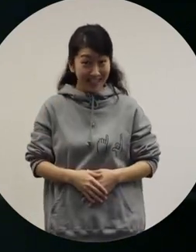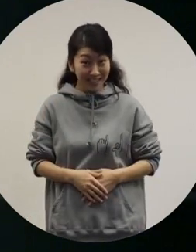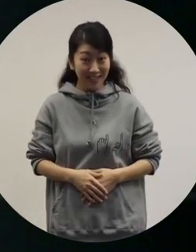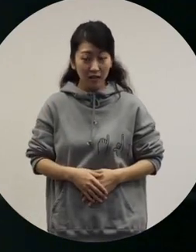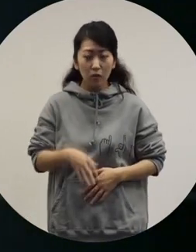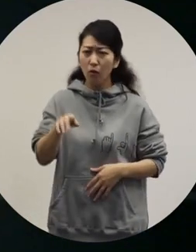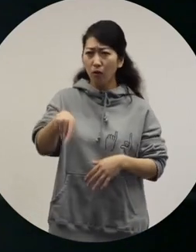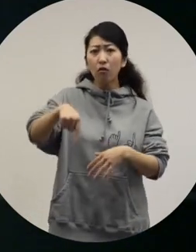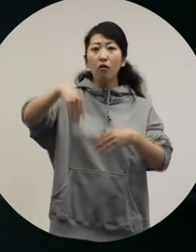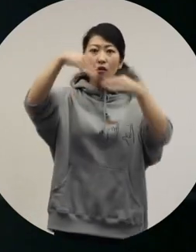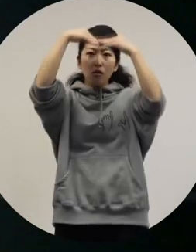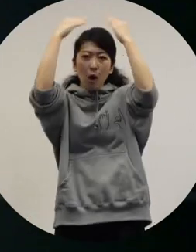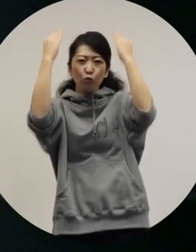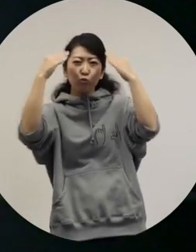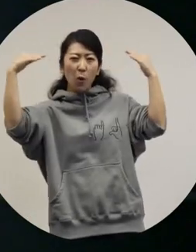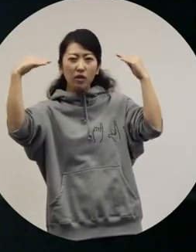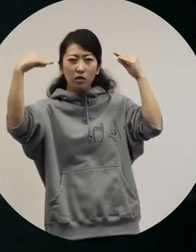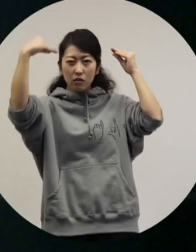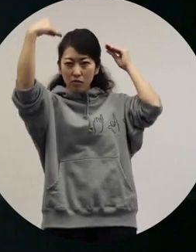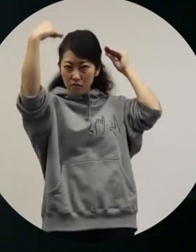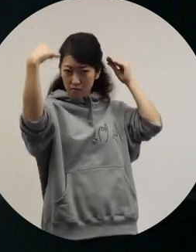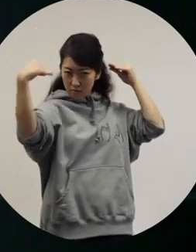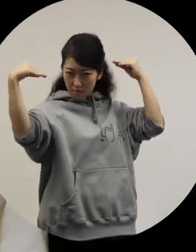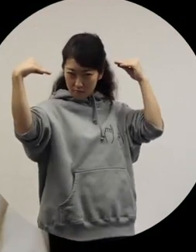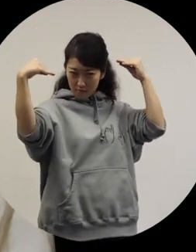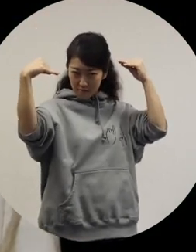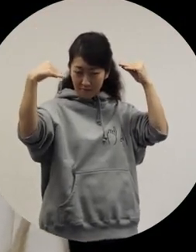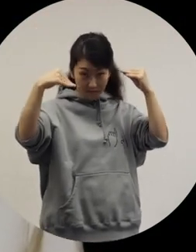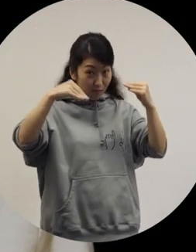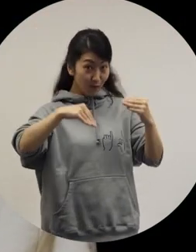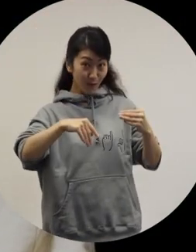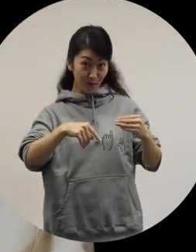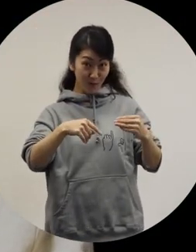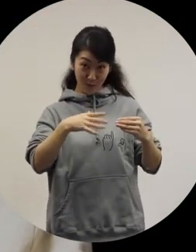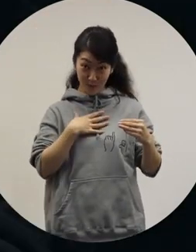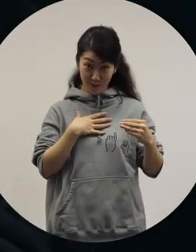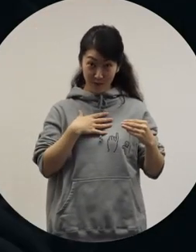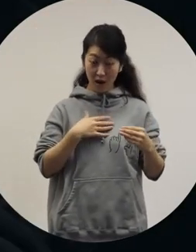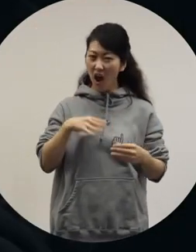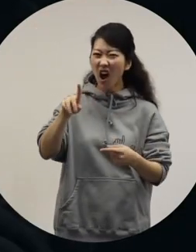Then she coordinated it with a cowboy hat. It looked good on her.